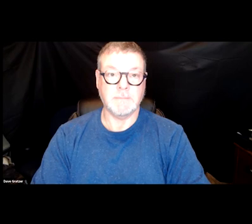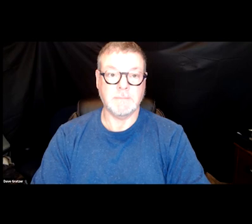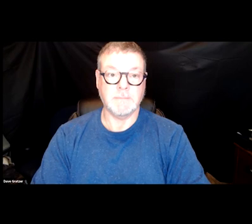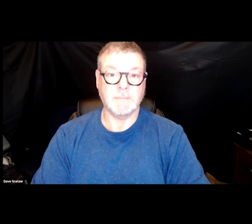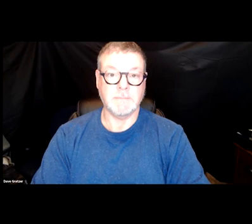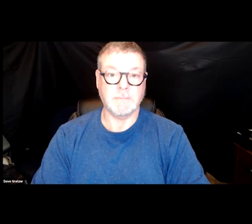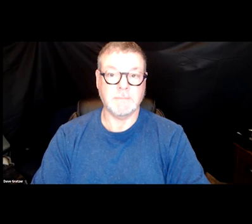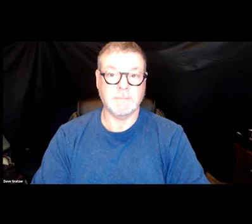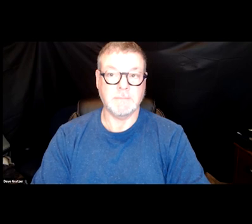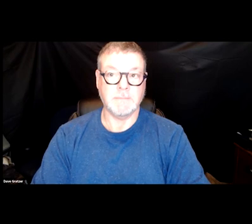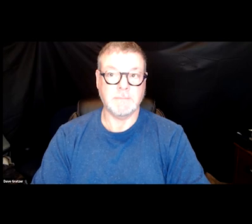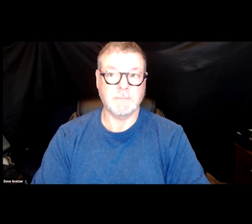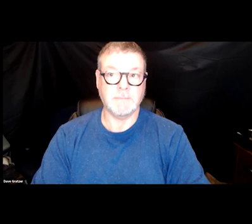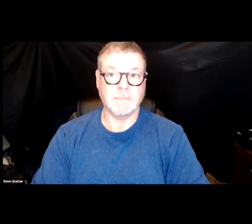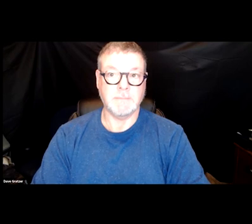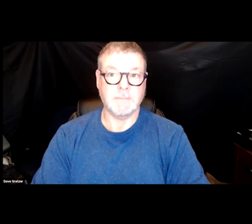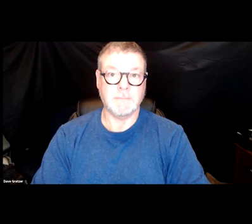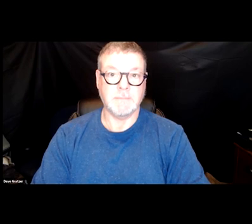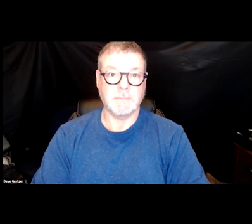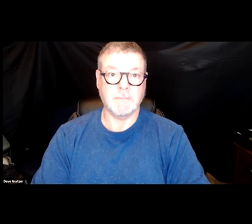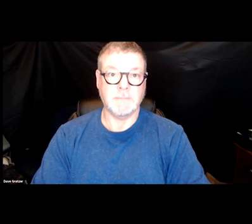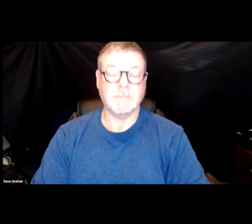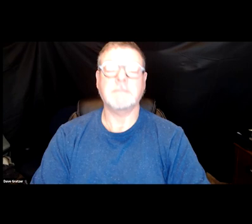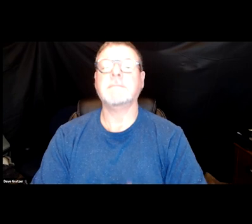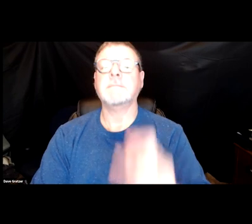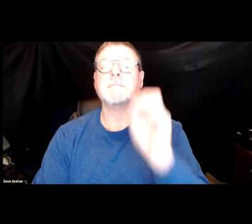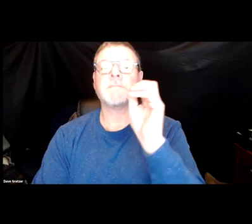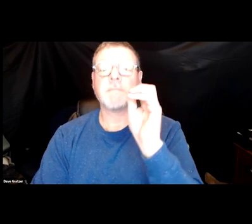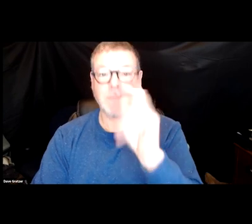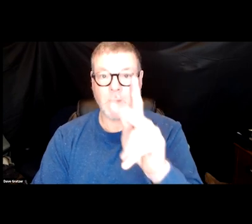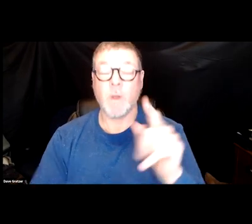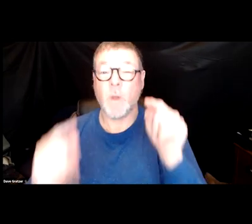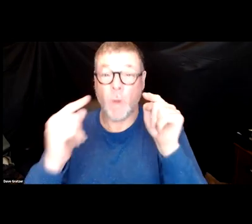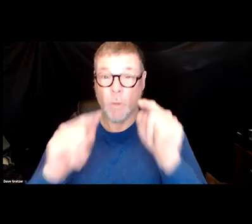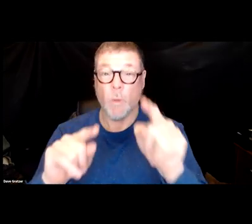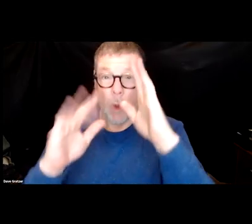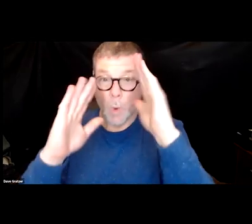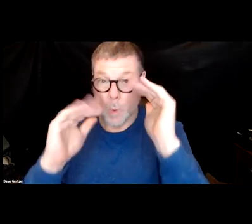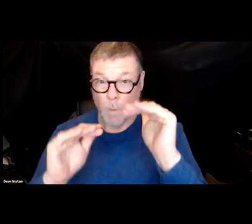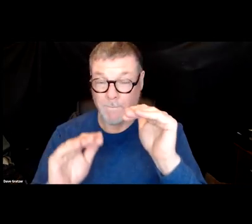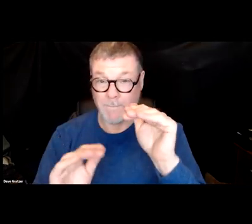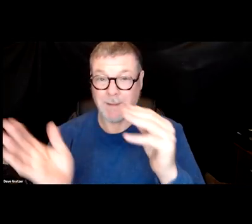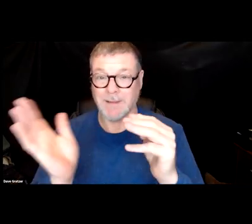[Pam] Okay, so while Dr. Pritchard, we're hoping we can get Dr. Pritchard back online